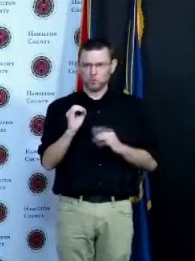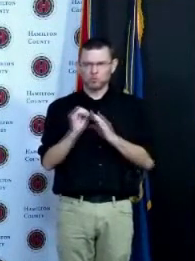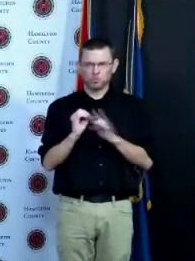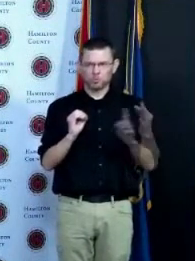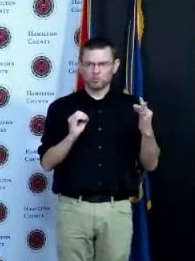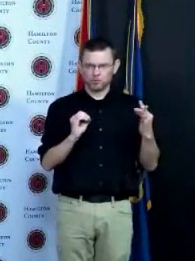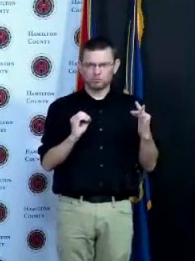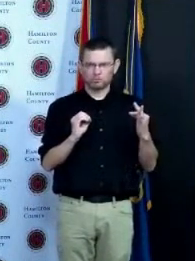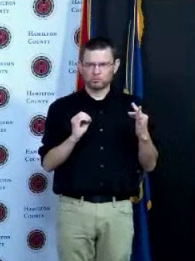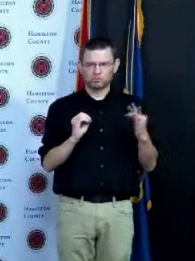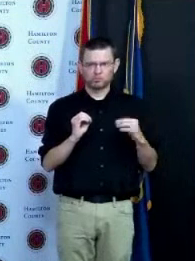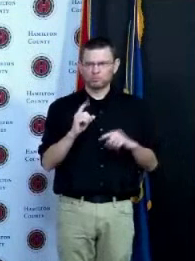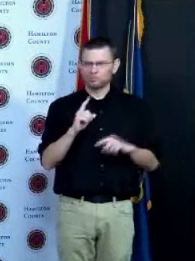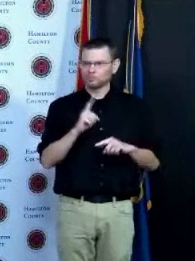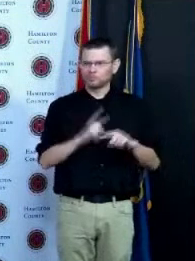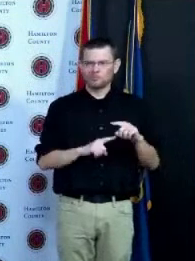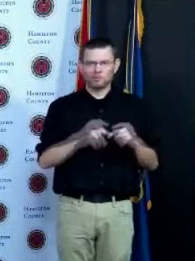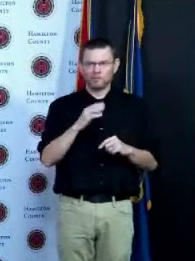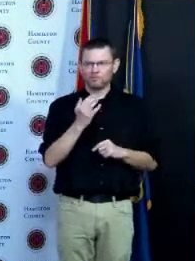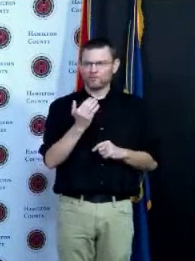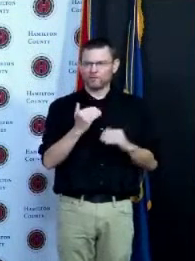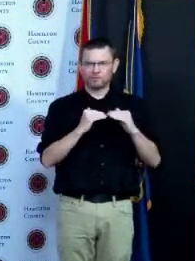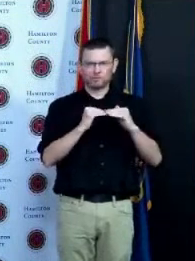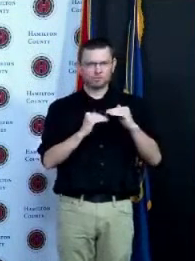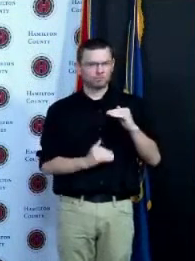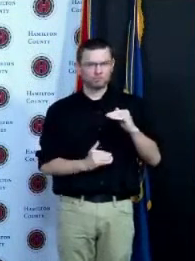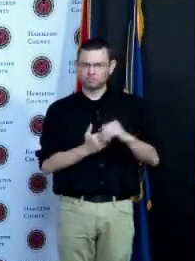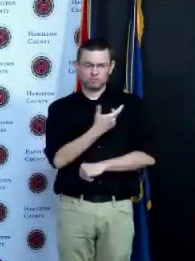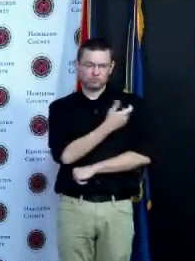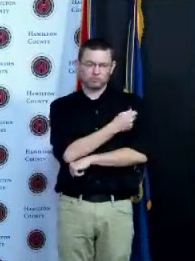a much sharper increase in the rate that those individuals are getting vaccinated